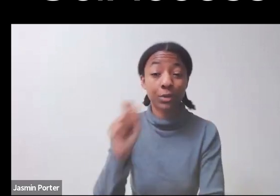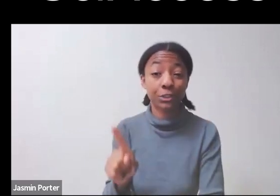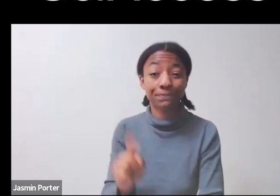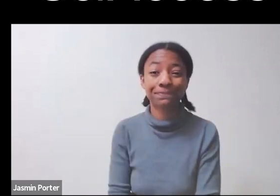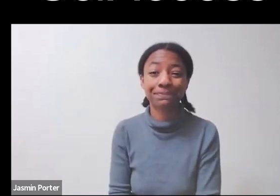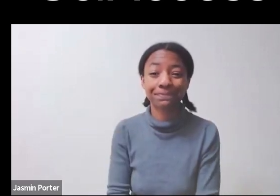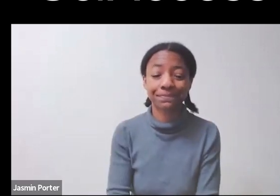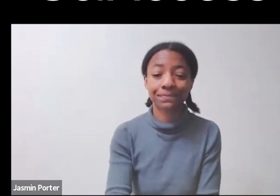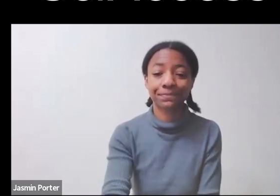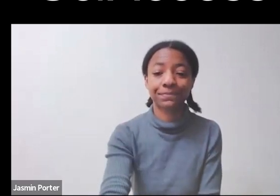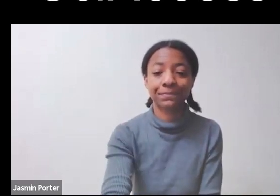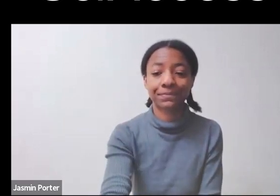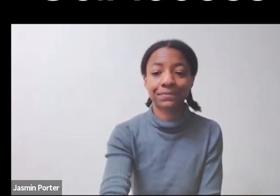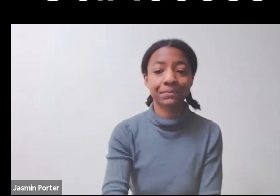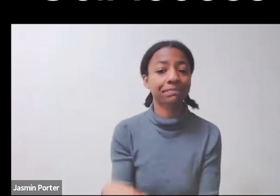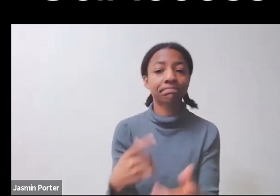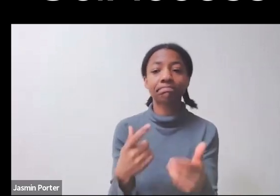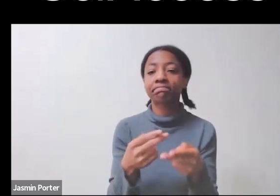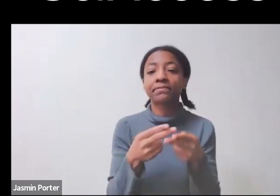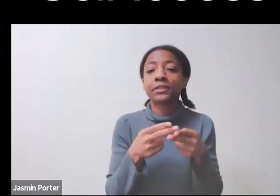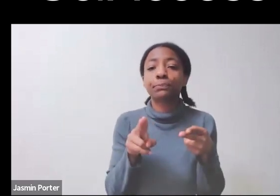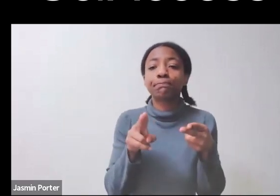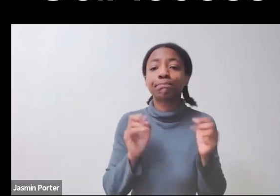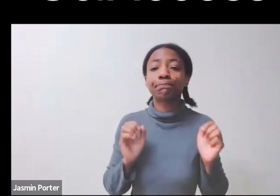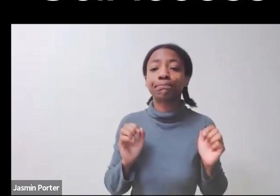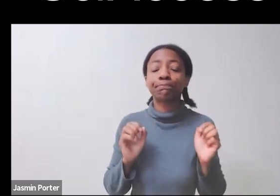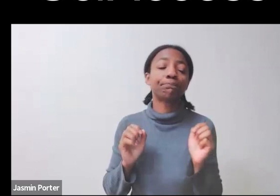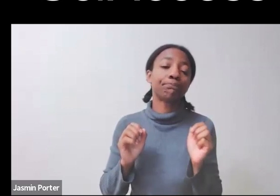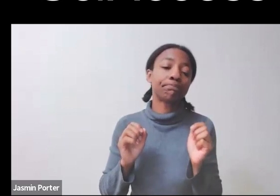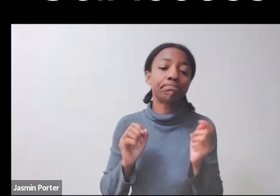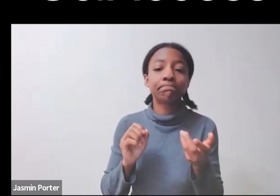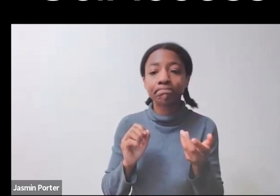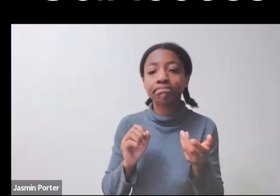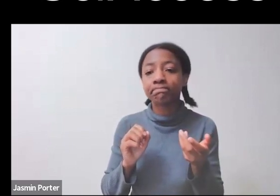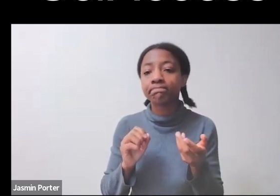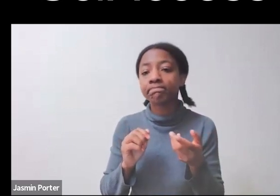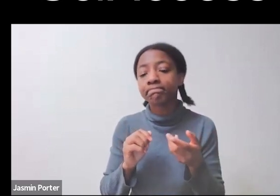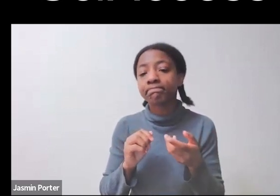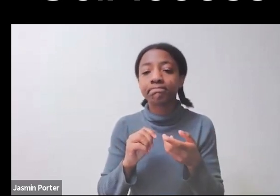Just a real quick exercise for a few seconds,